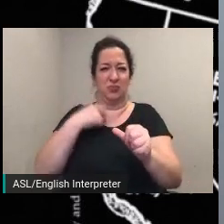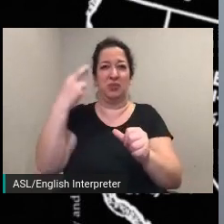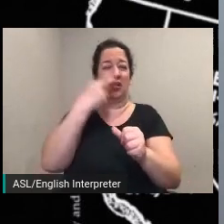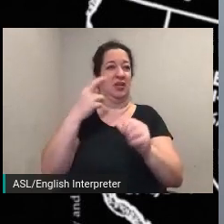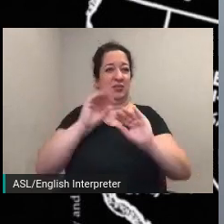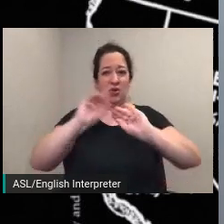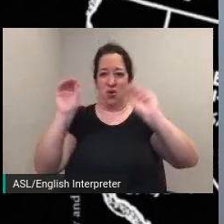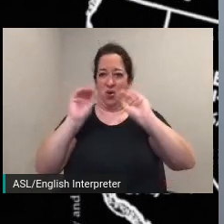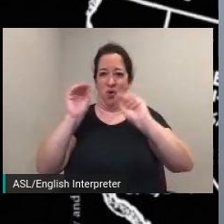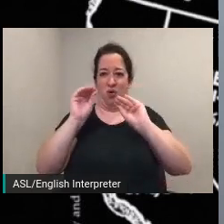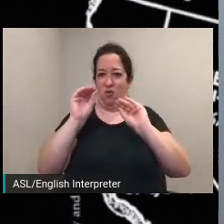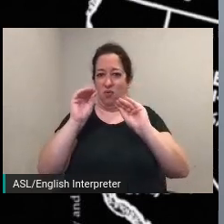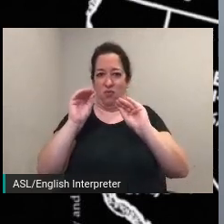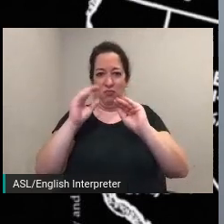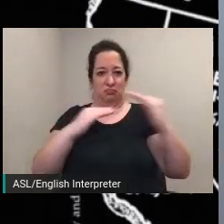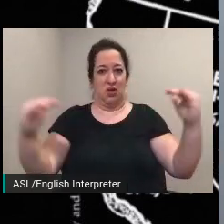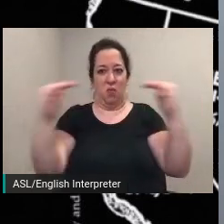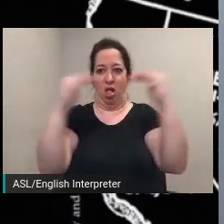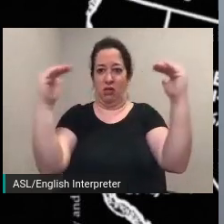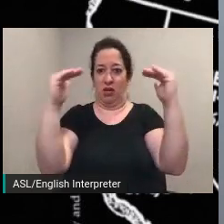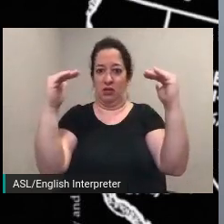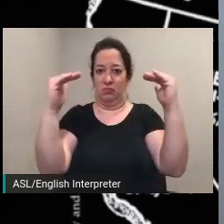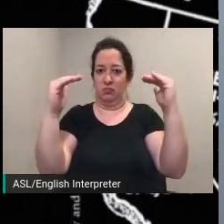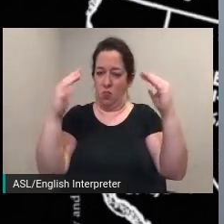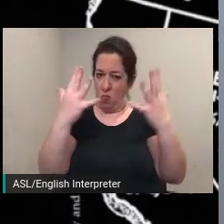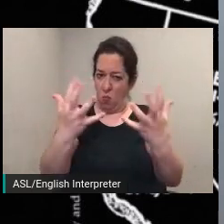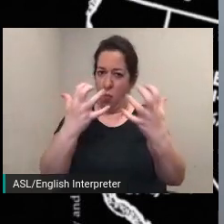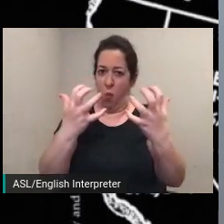as we move beyond the centennial of the 19th amendment